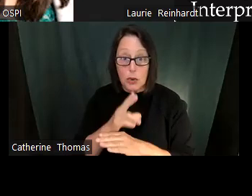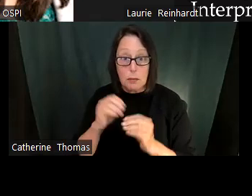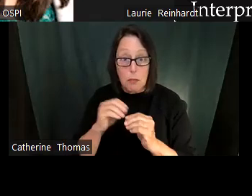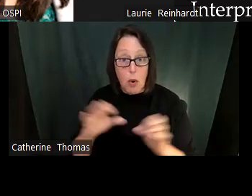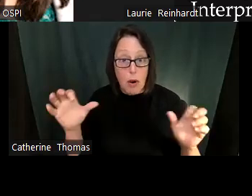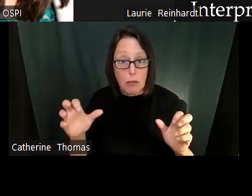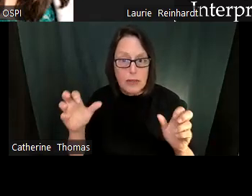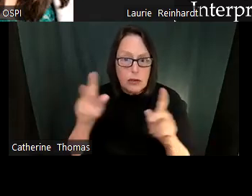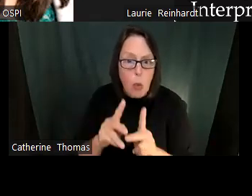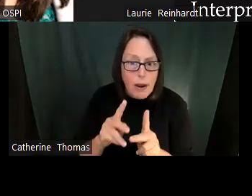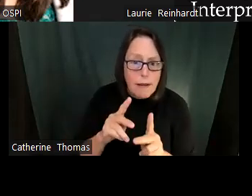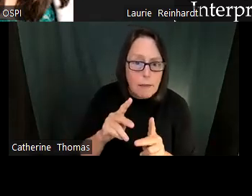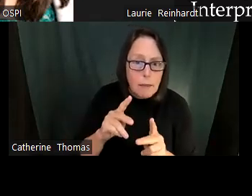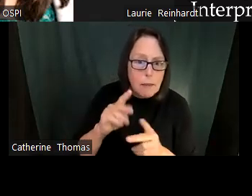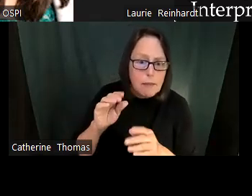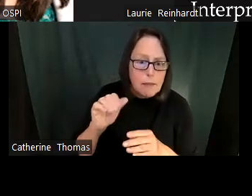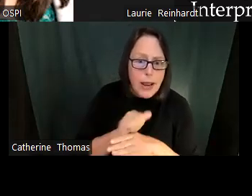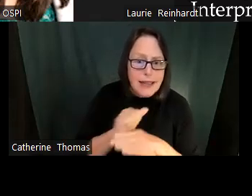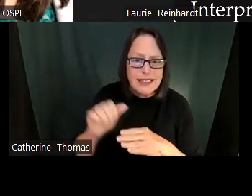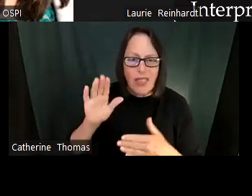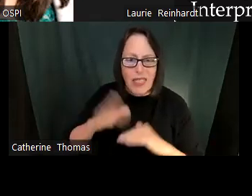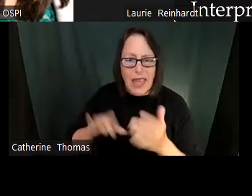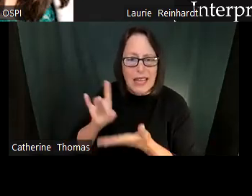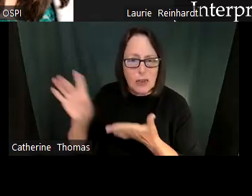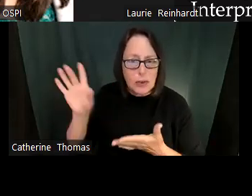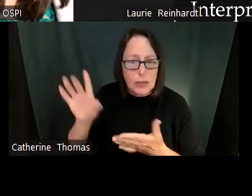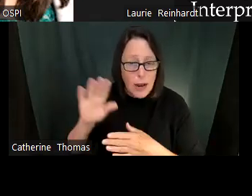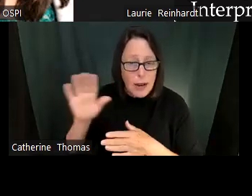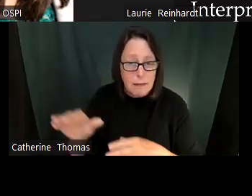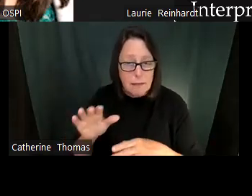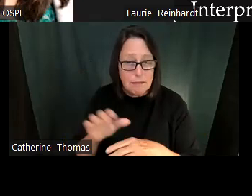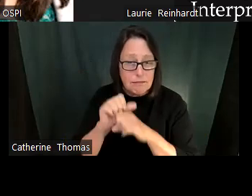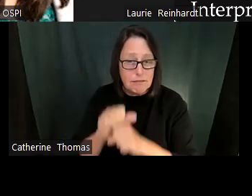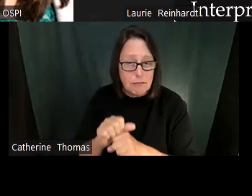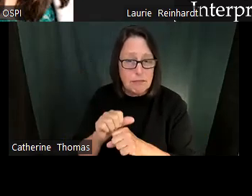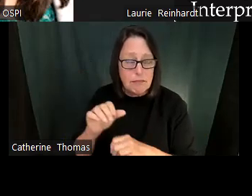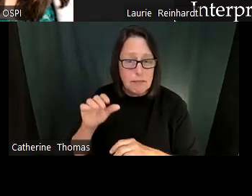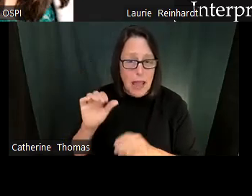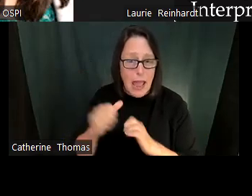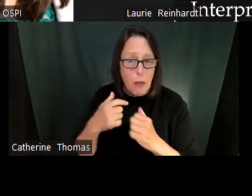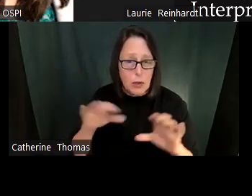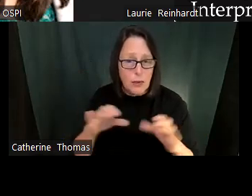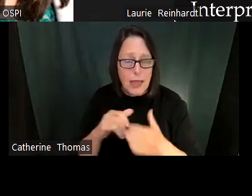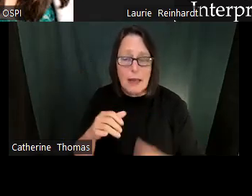How well is our, what is our discipline policy, right? And how are we really supporting our kids and the way that they are kind of disciplined and are we using more restorative.